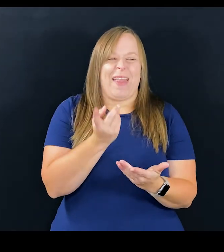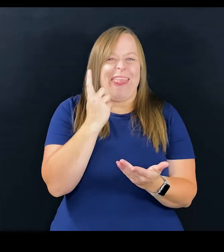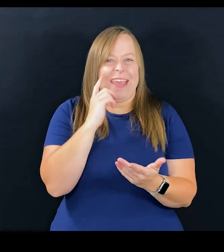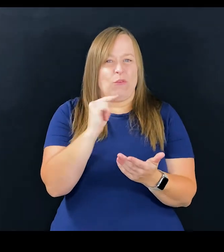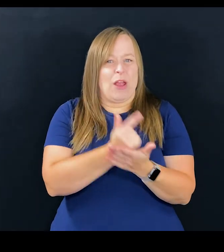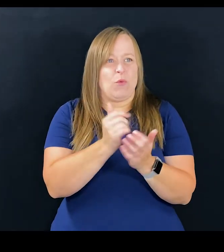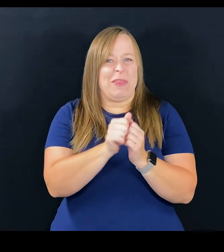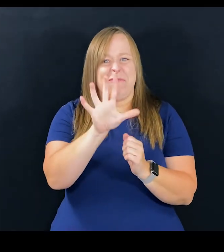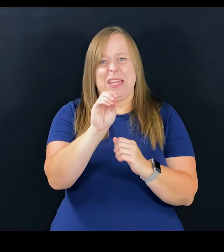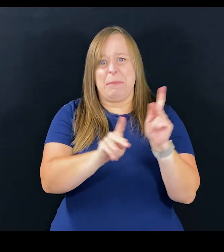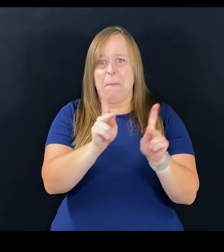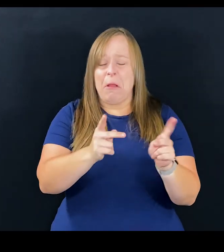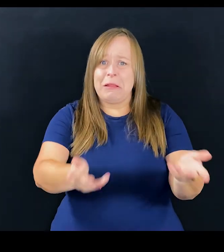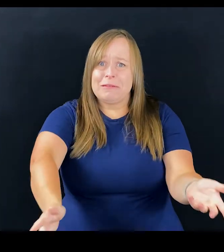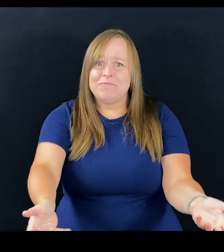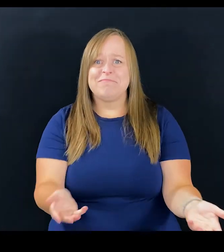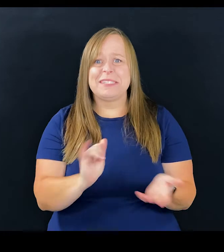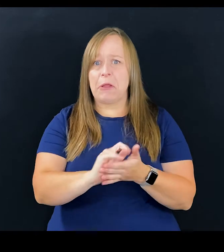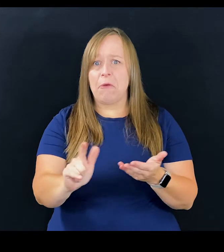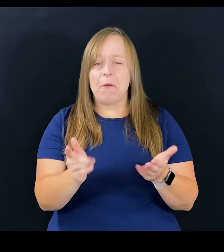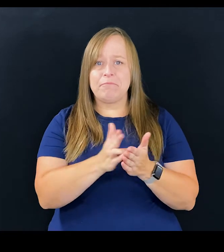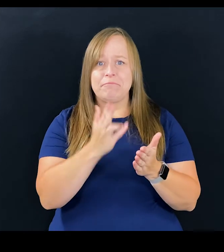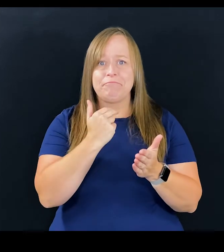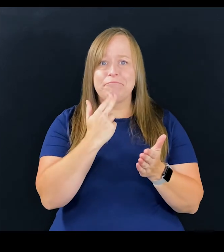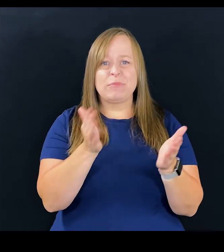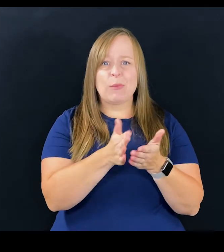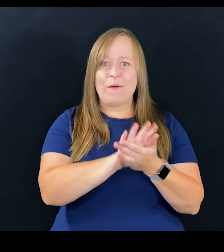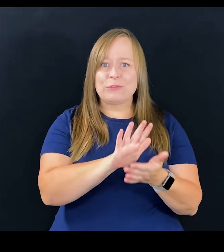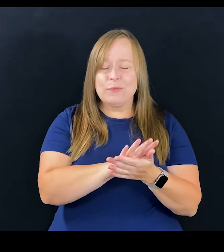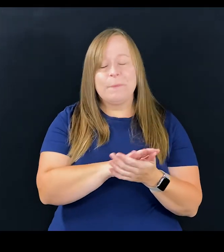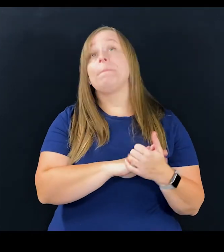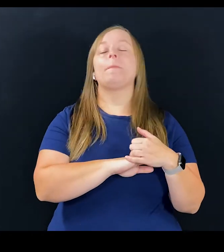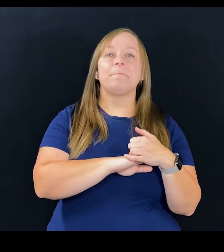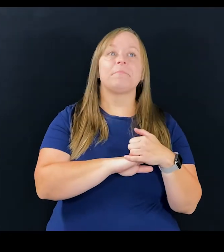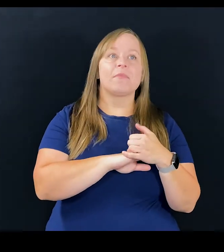I think I graduated with 50 people, so we were a small school.